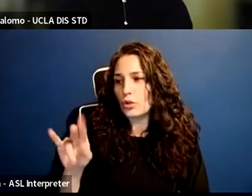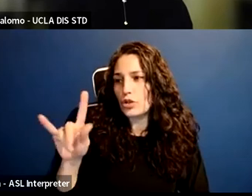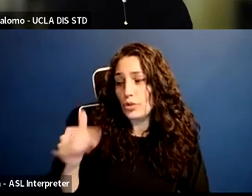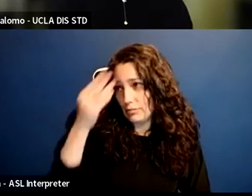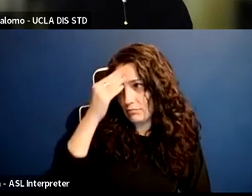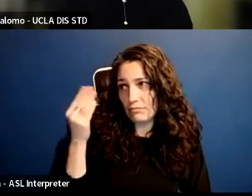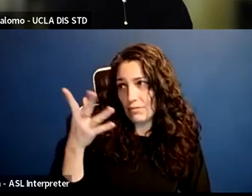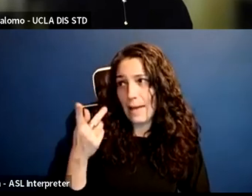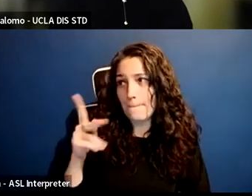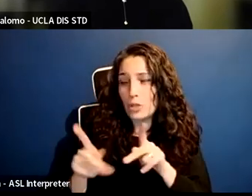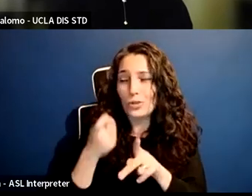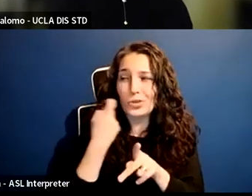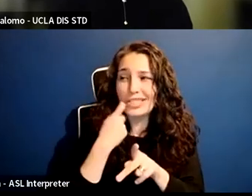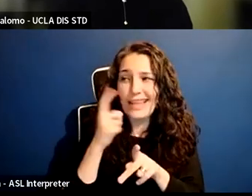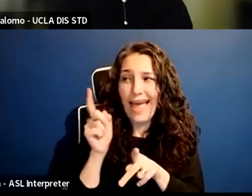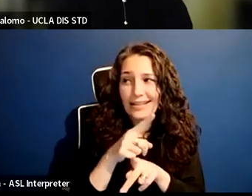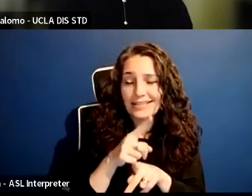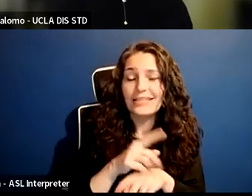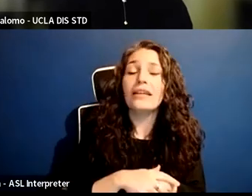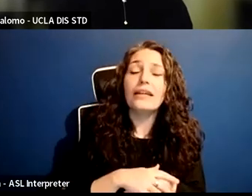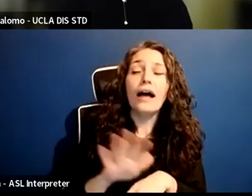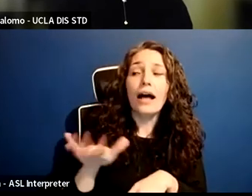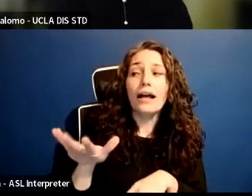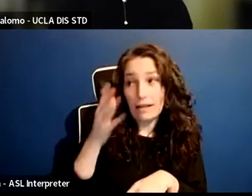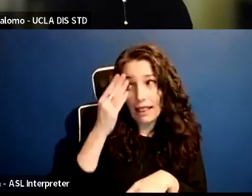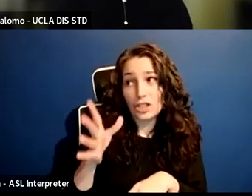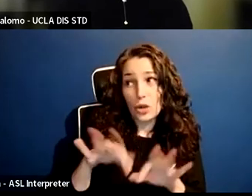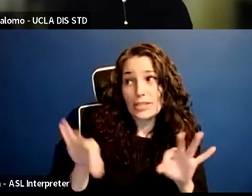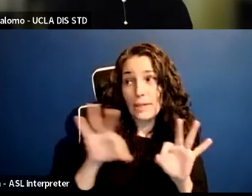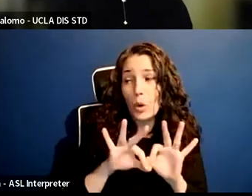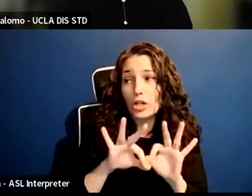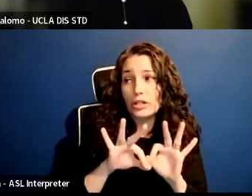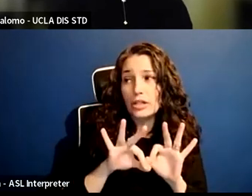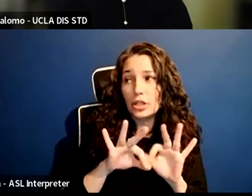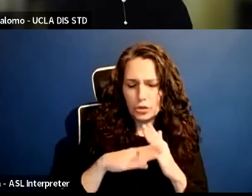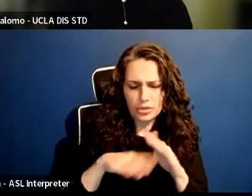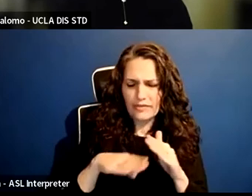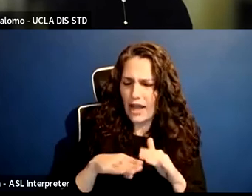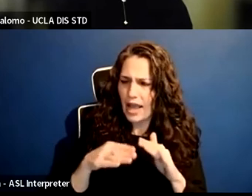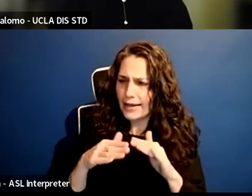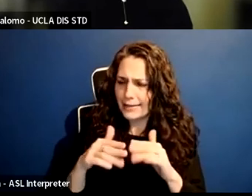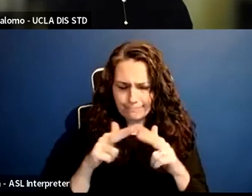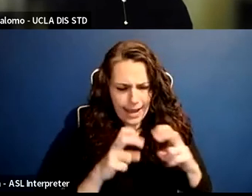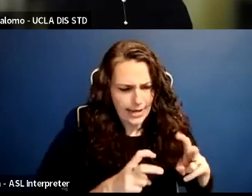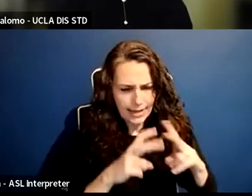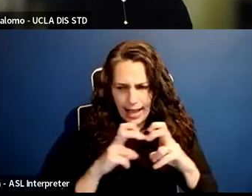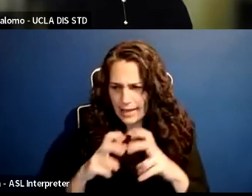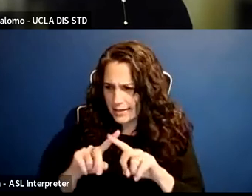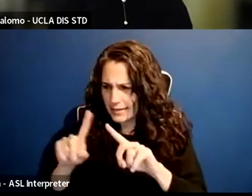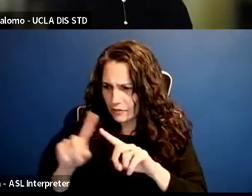I do think it really is important to break some of these issues down and to be able to look at how to address them.